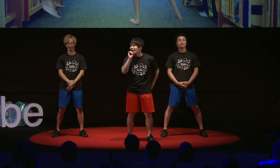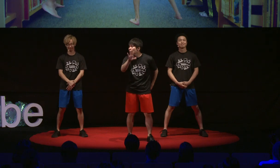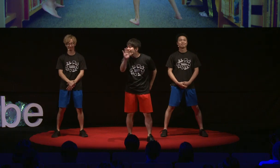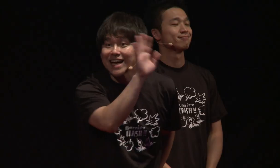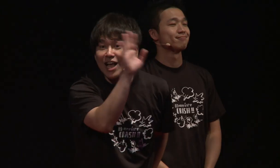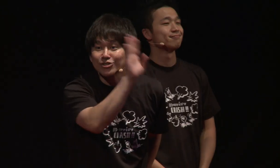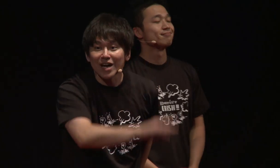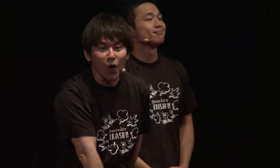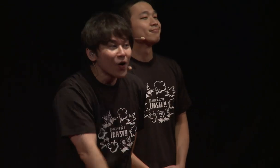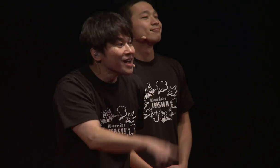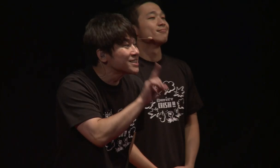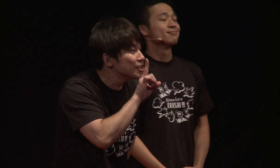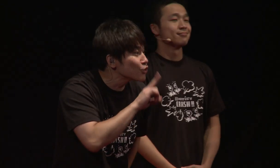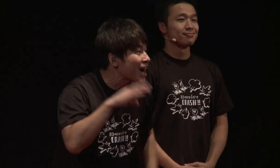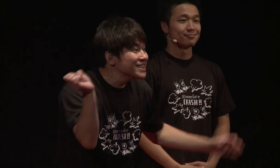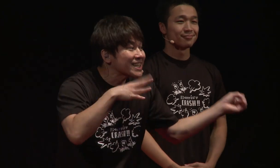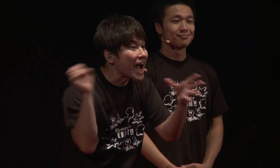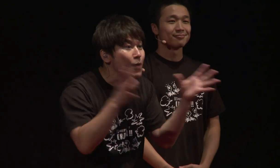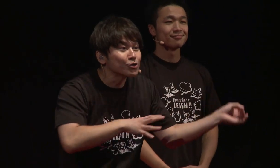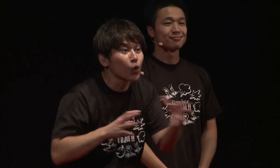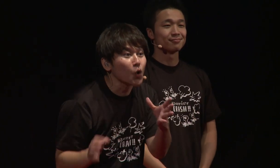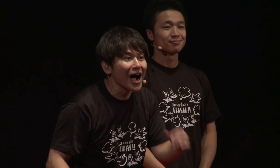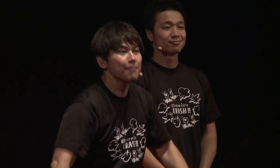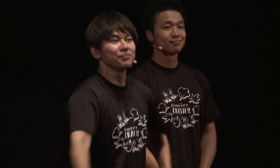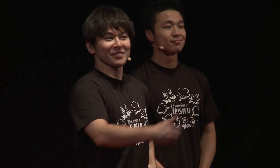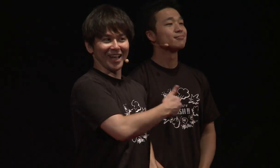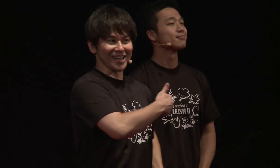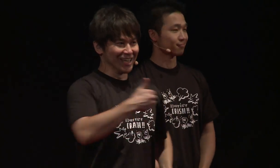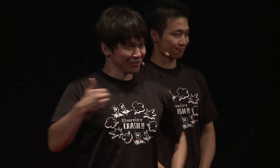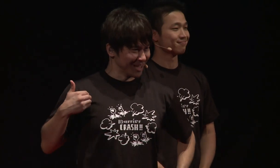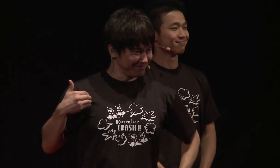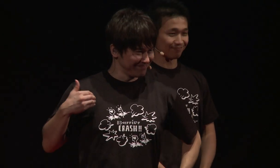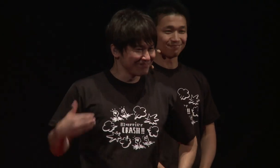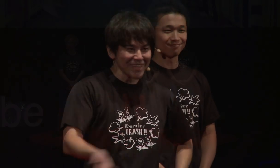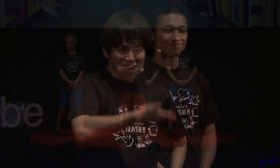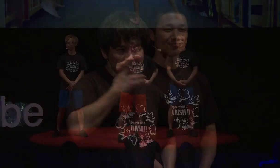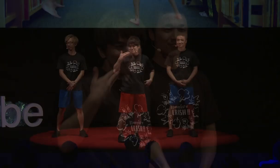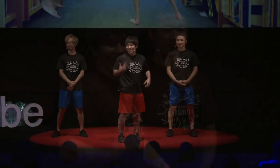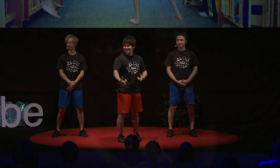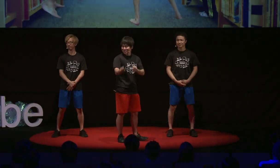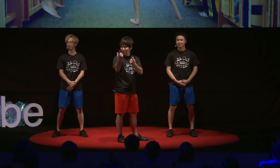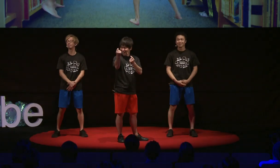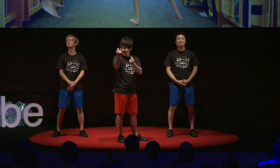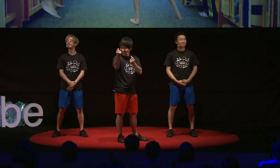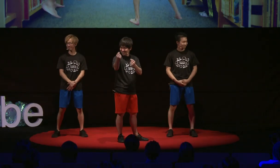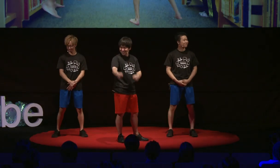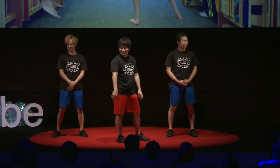you can communicate quietly without using your voice. It's useful, right?